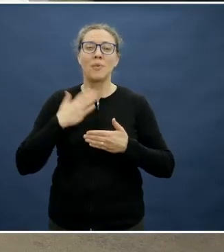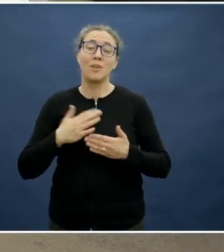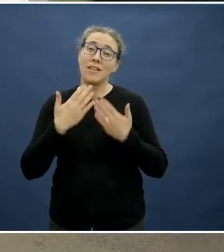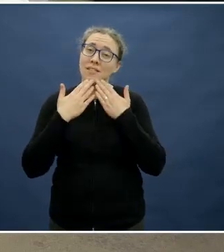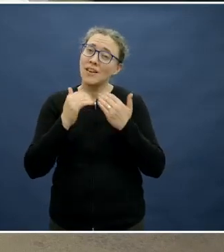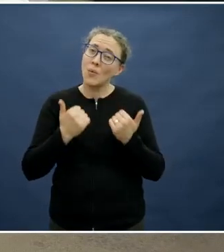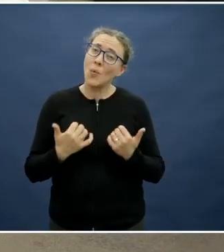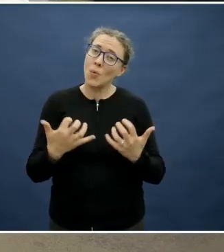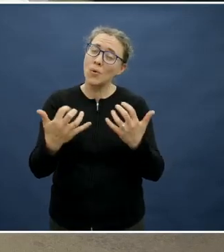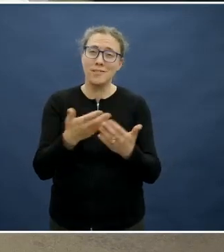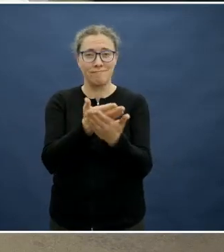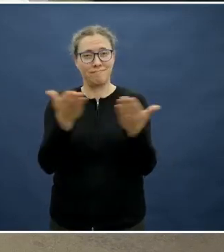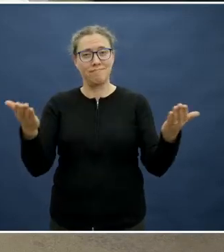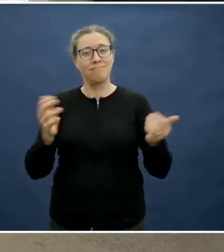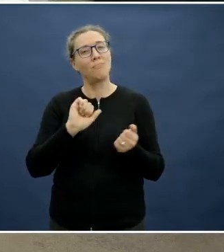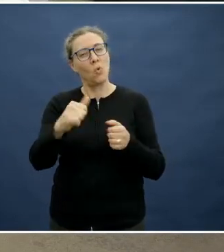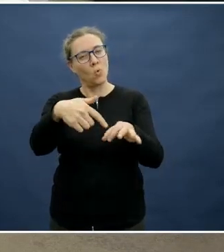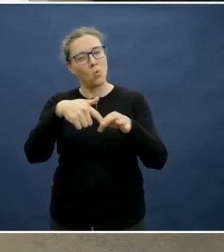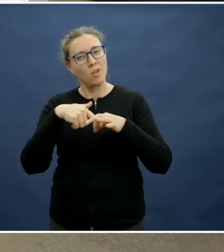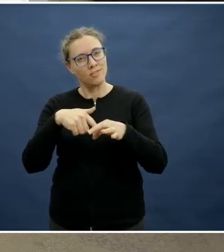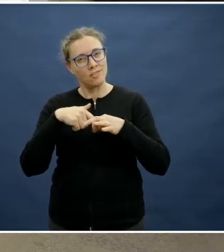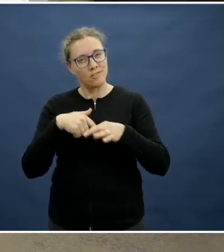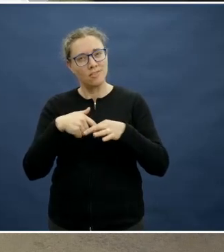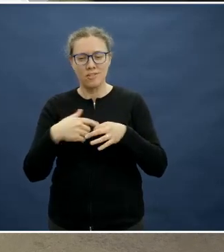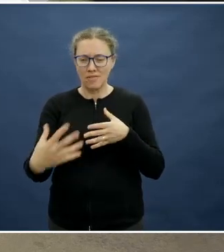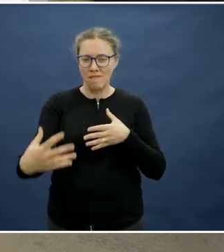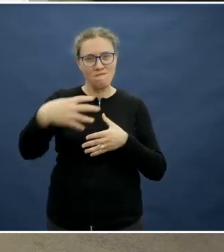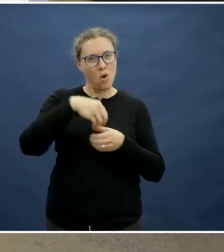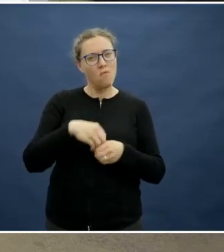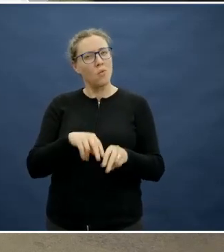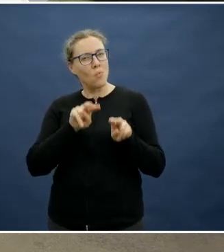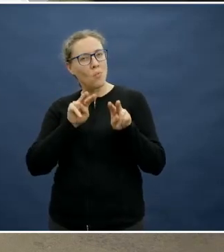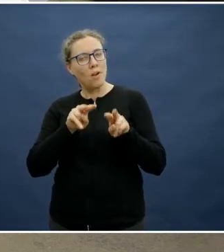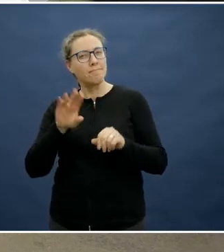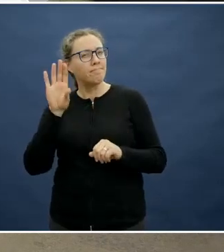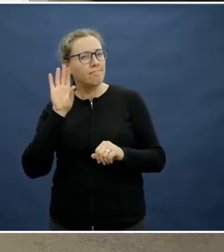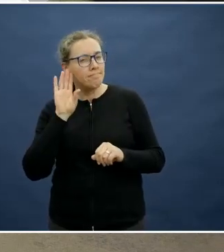your questions and for engaging with us in this topic which has really I think illuminated